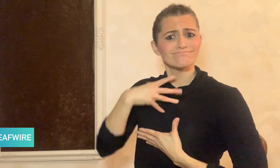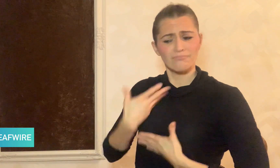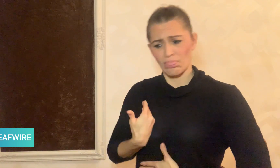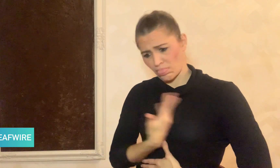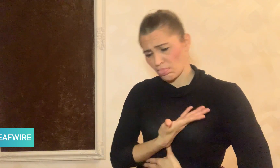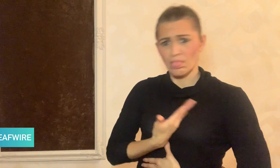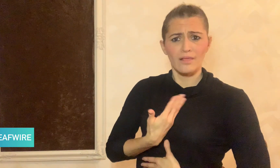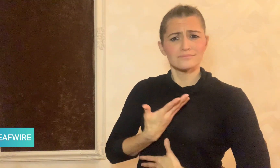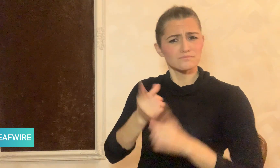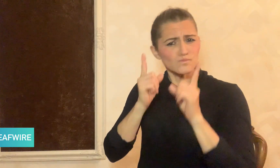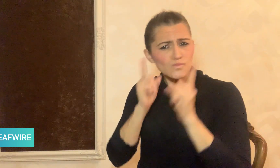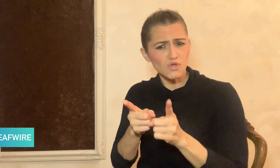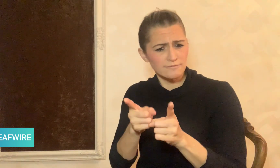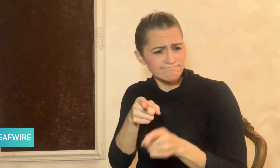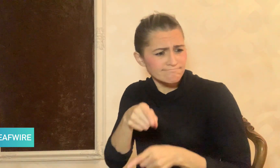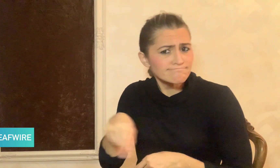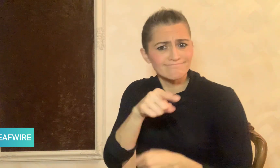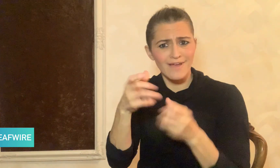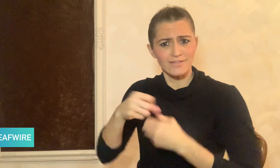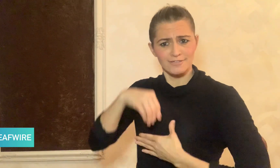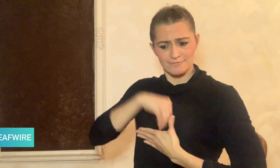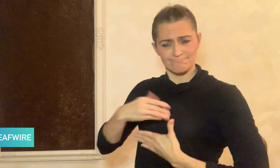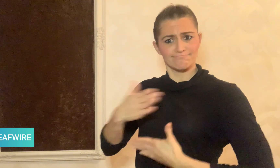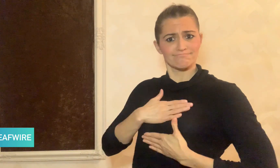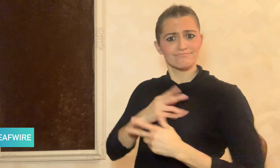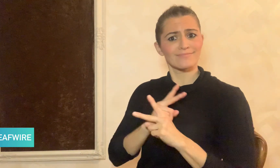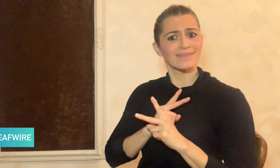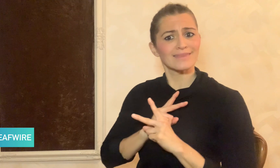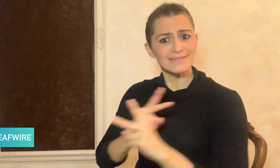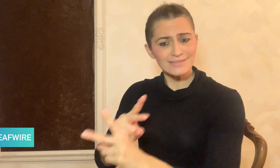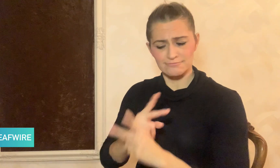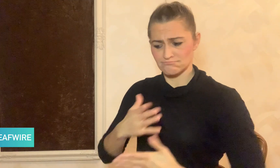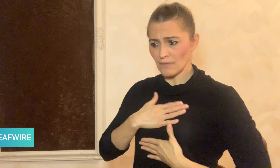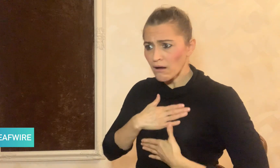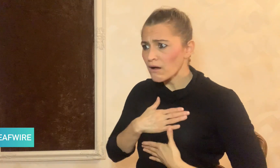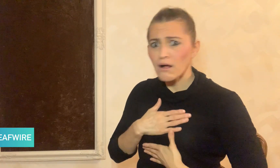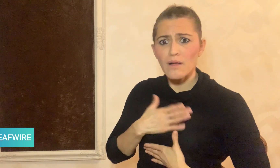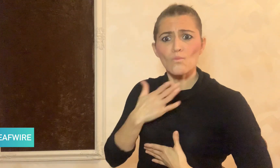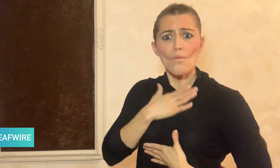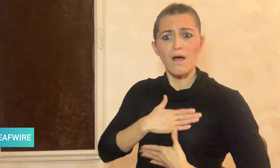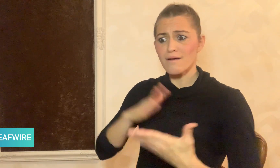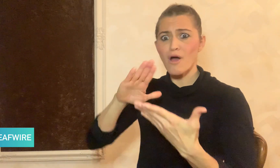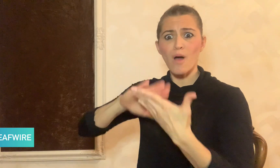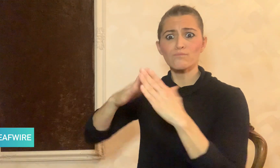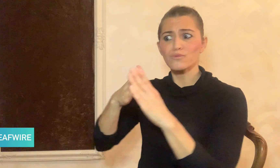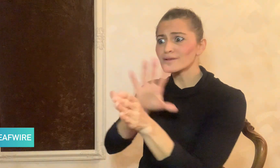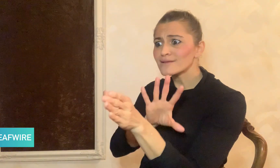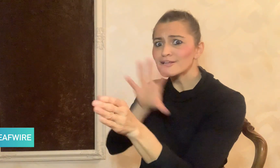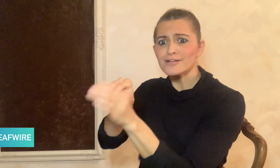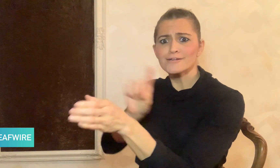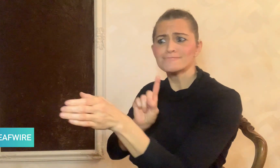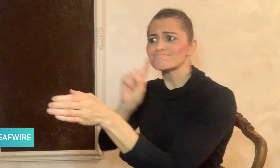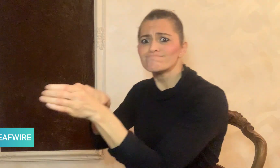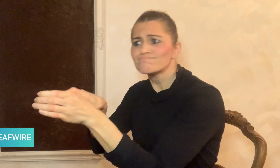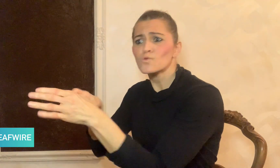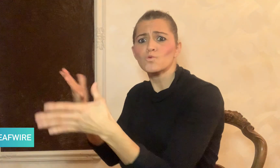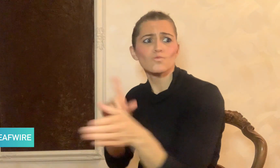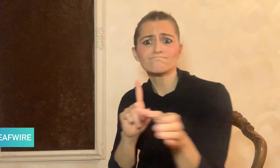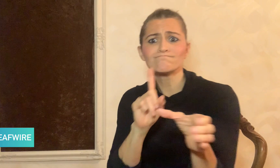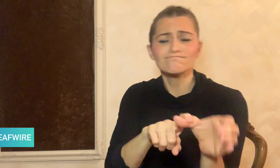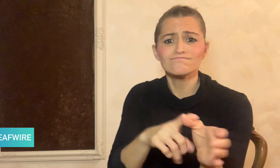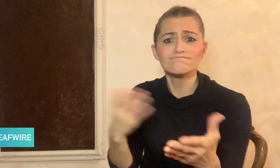own identity and to be part of a community.